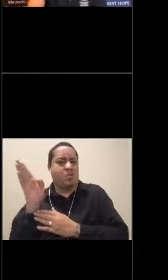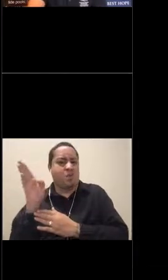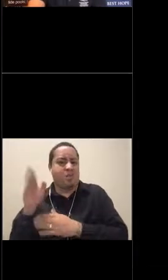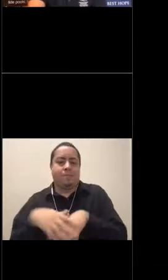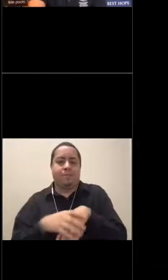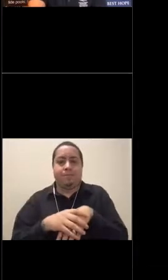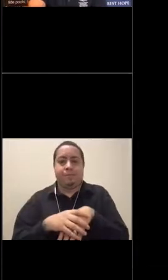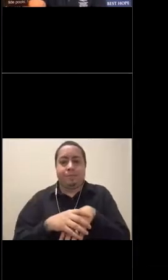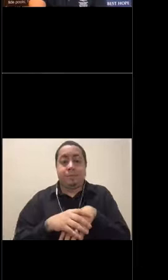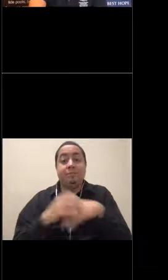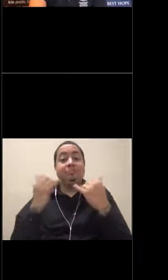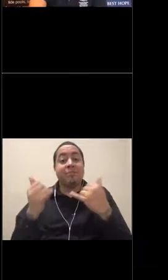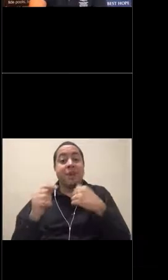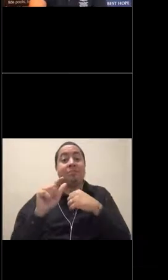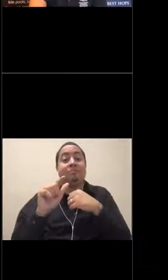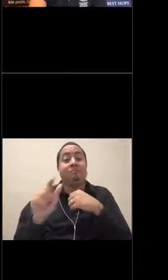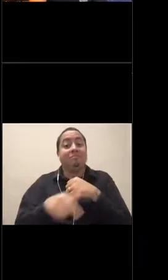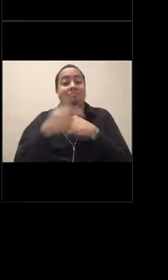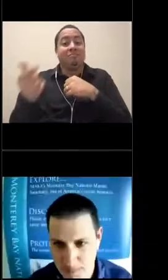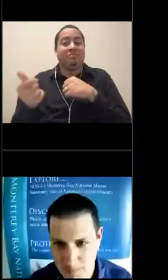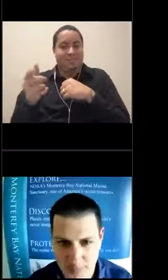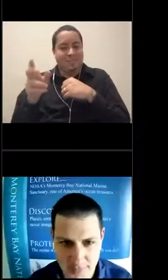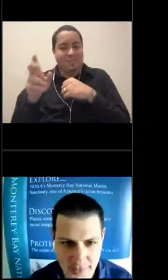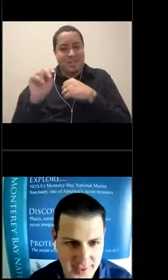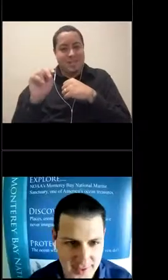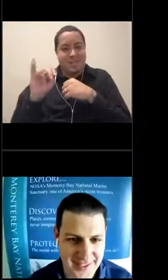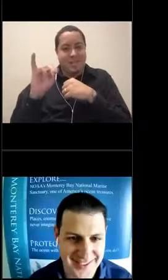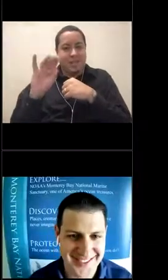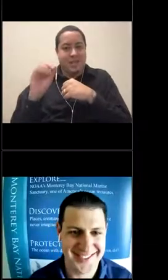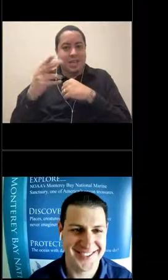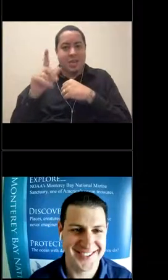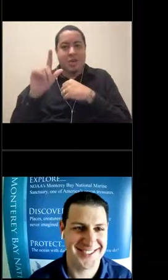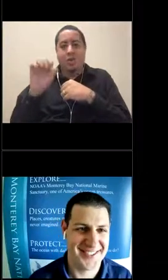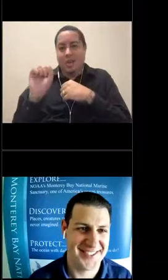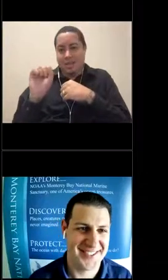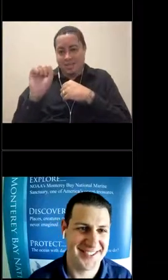and I'm going to silence and hope for some more questions. Good job, guys.